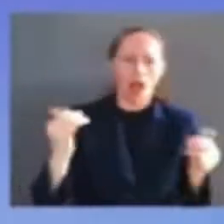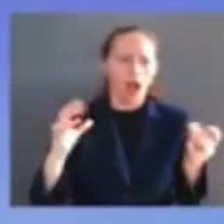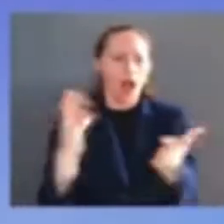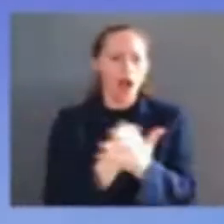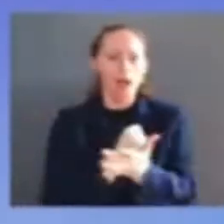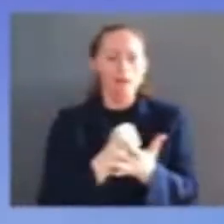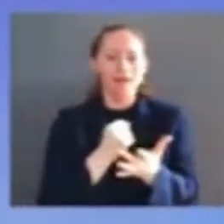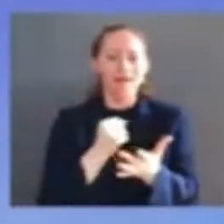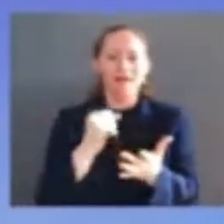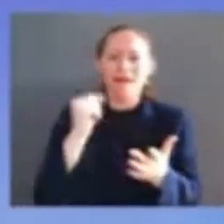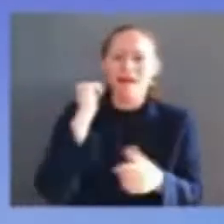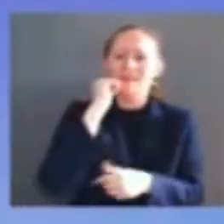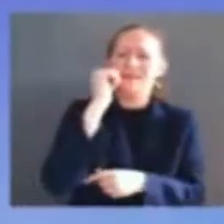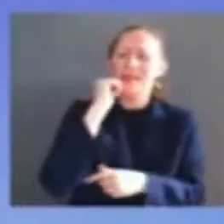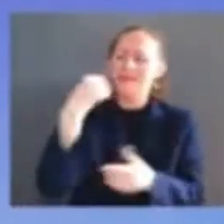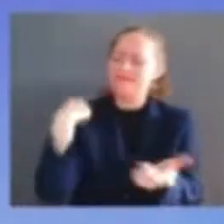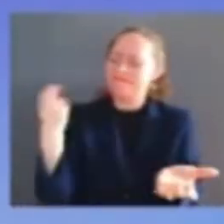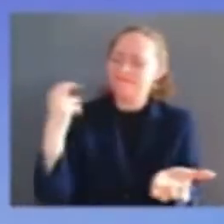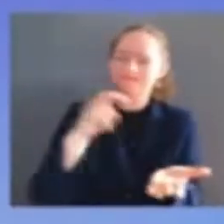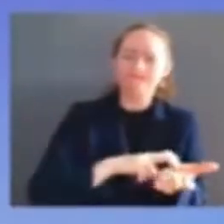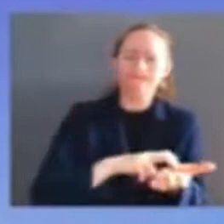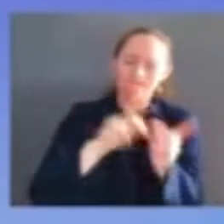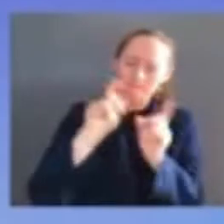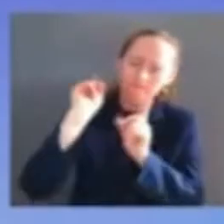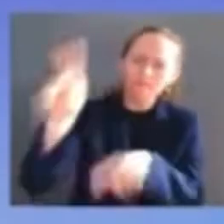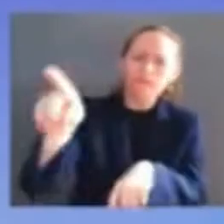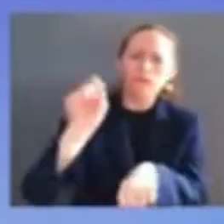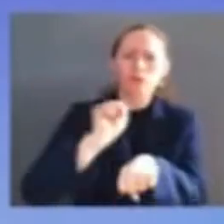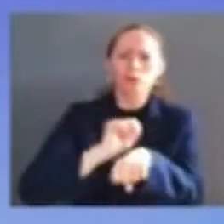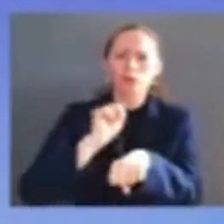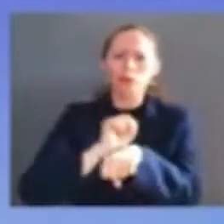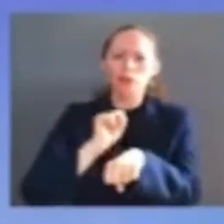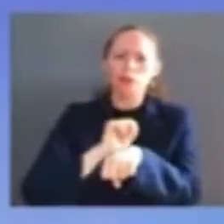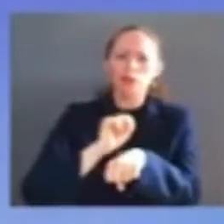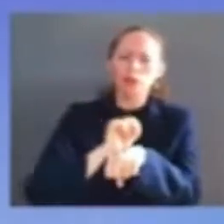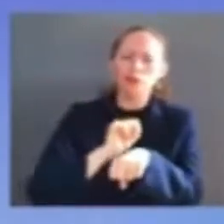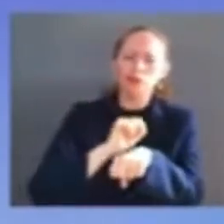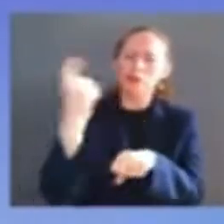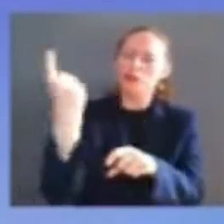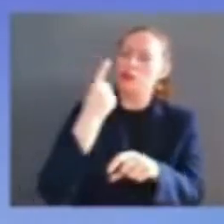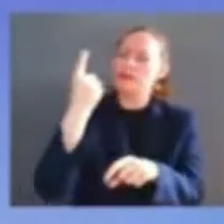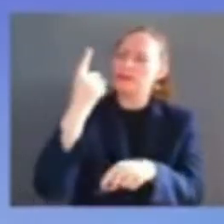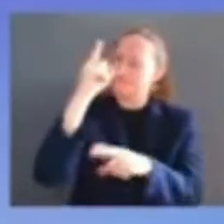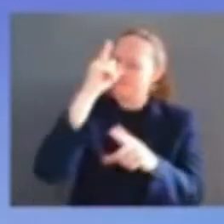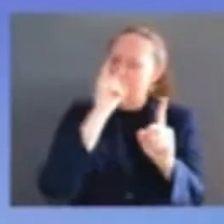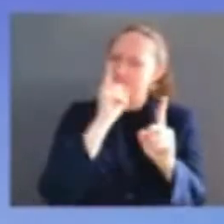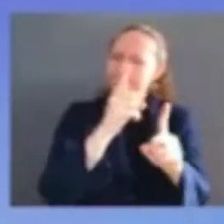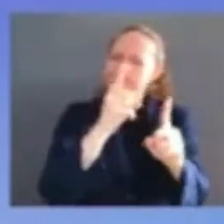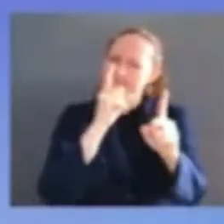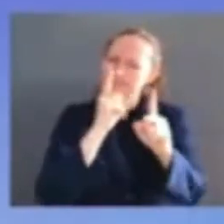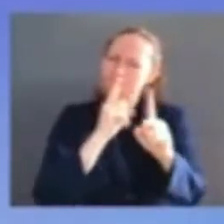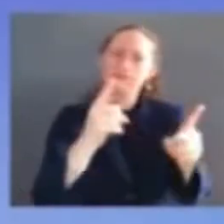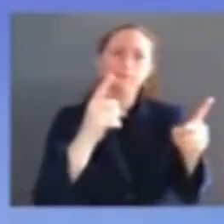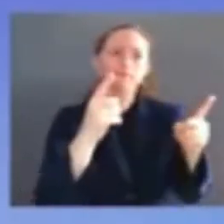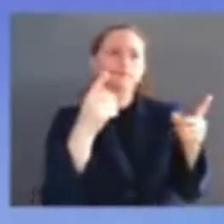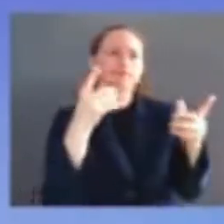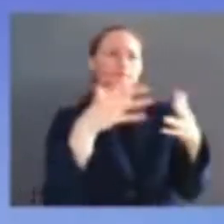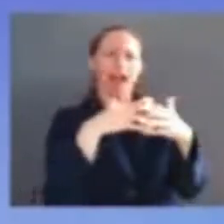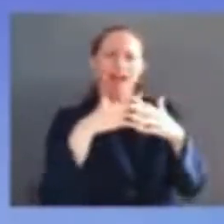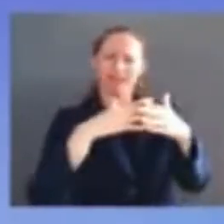believing in the promise of america showing others through their determination and yes their